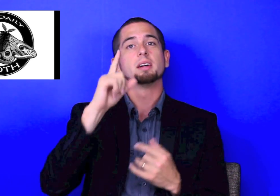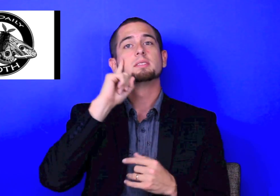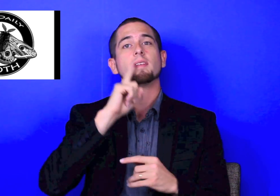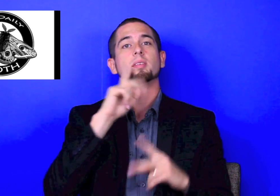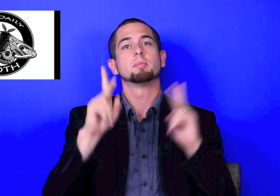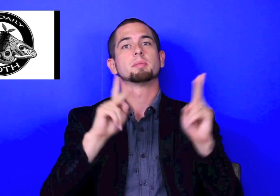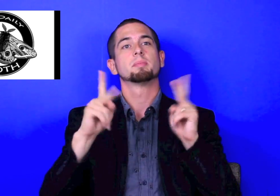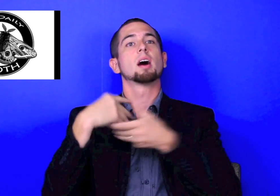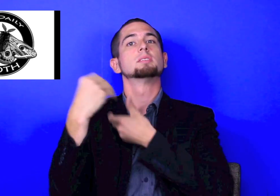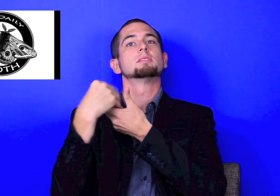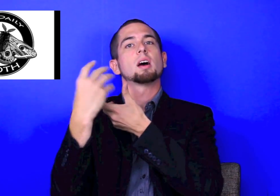The name is "The Daily Moth." Why?